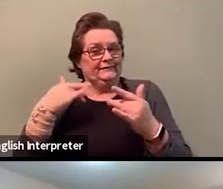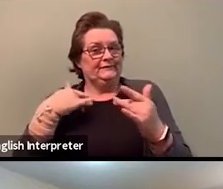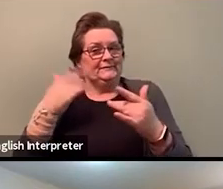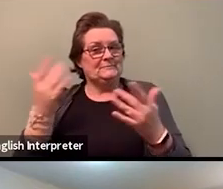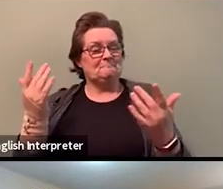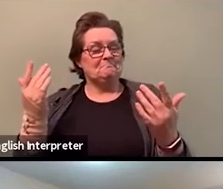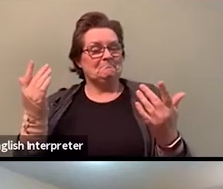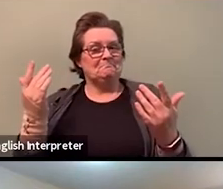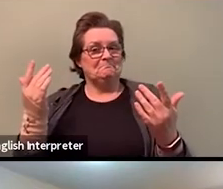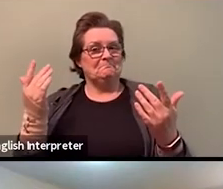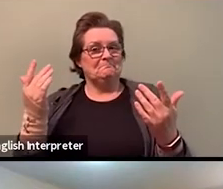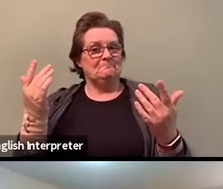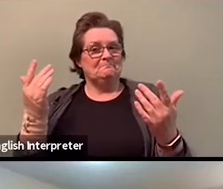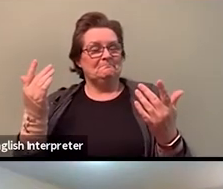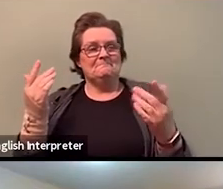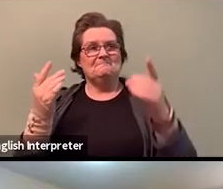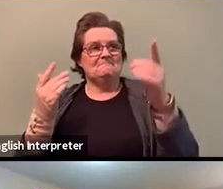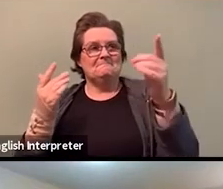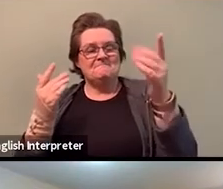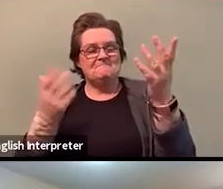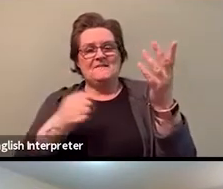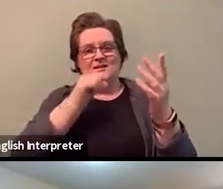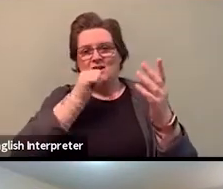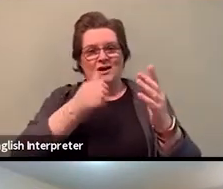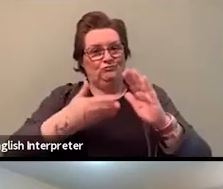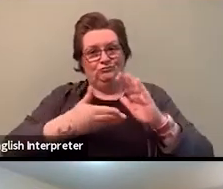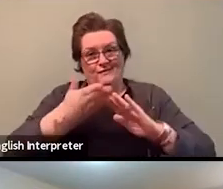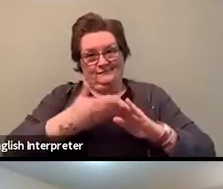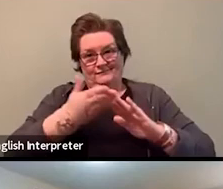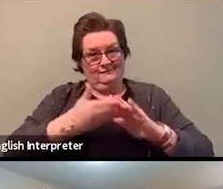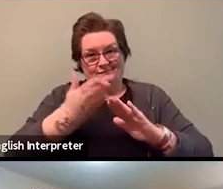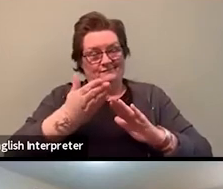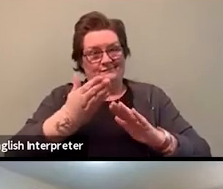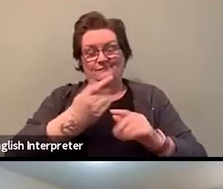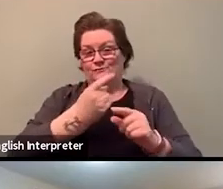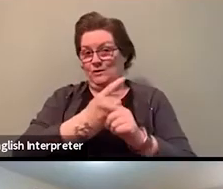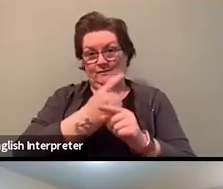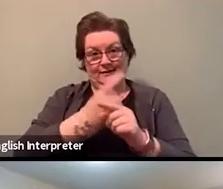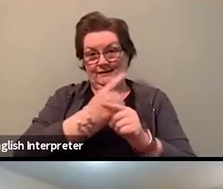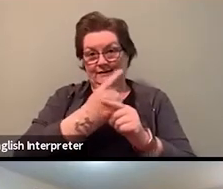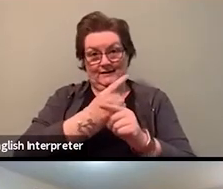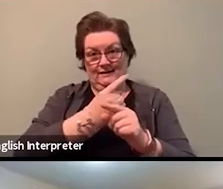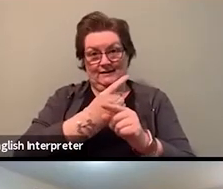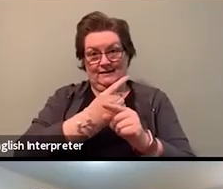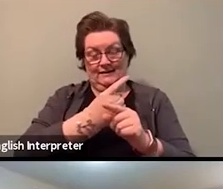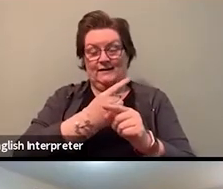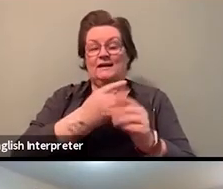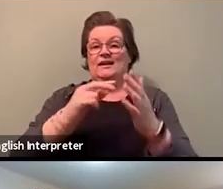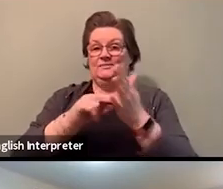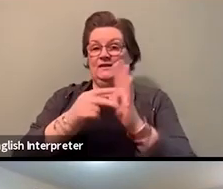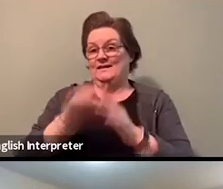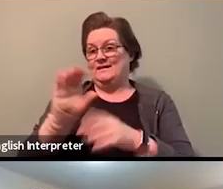that's functioning properly, what we end up having are a backlog of cases, you know.